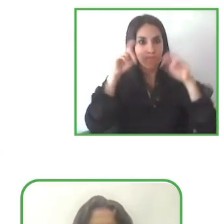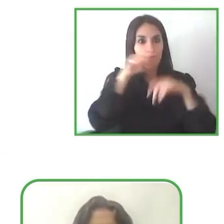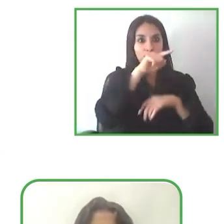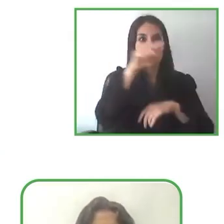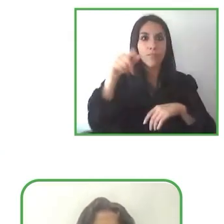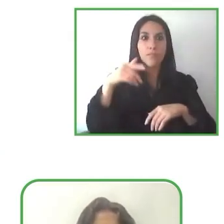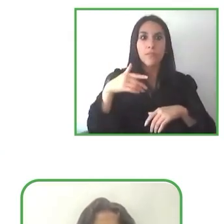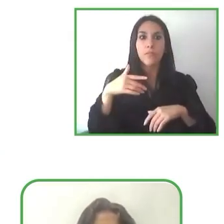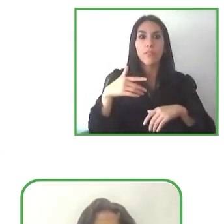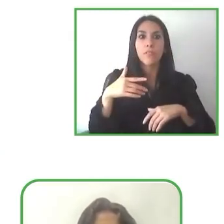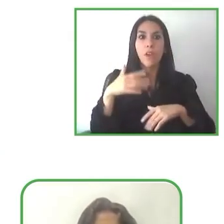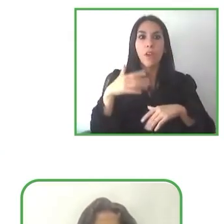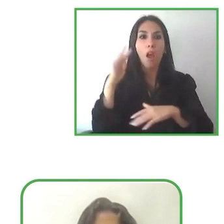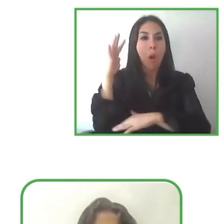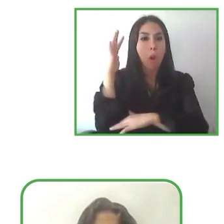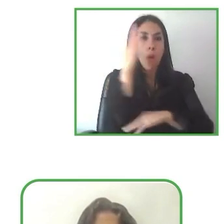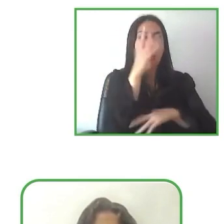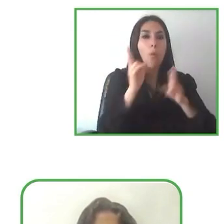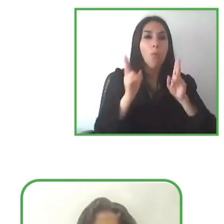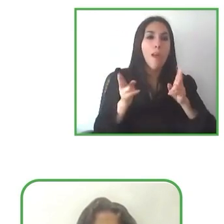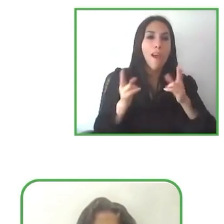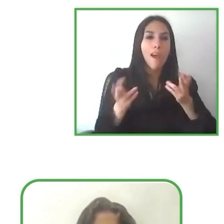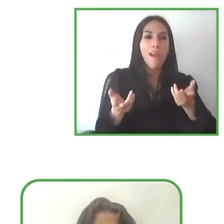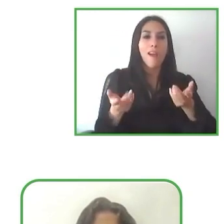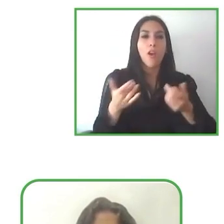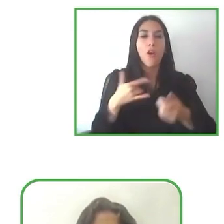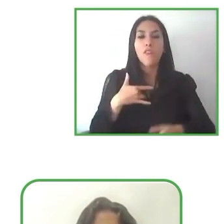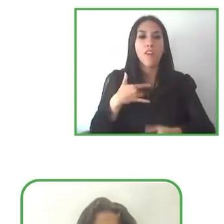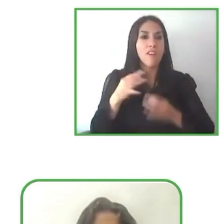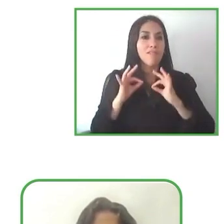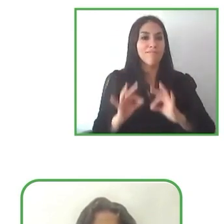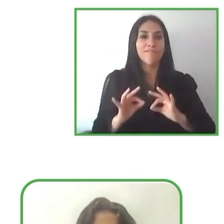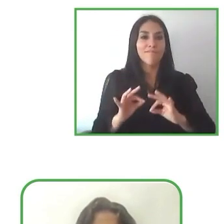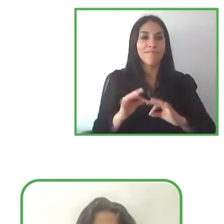This has been very interesting and as I am a user of a wheelchair.